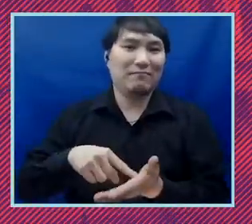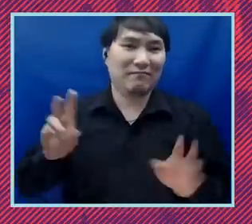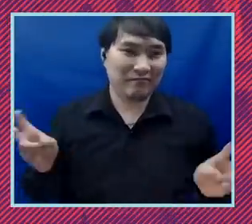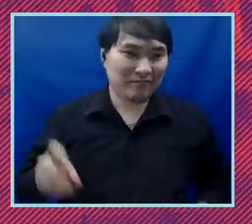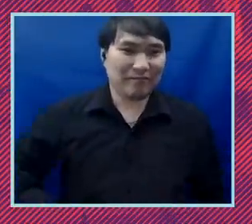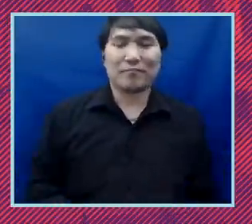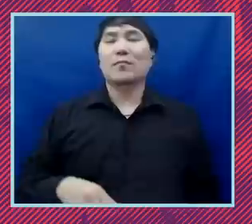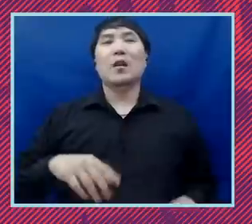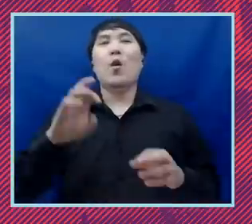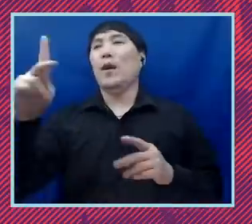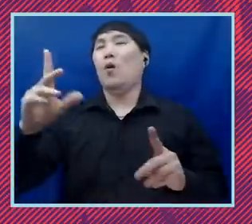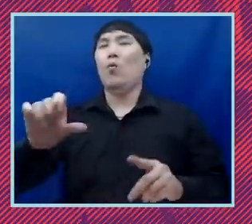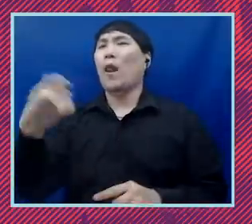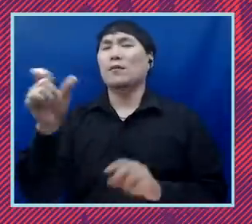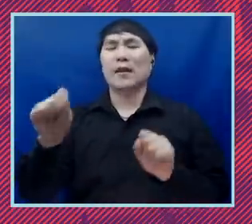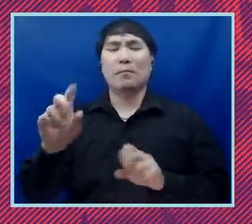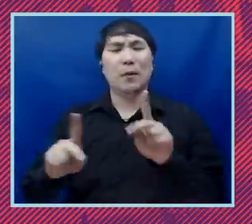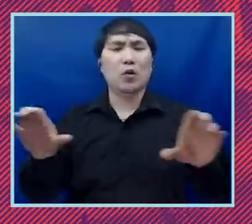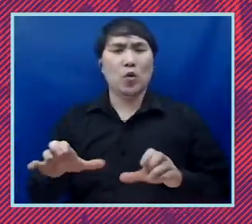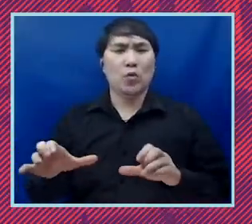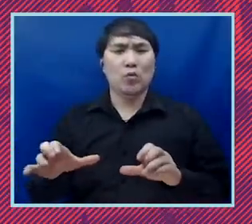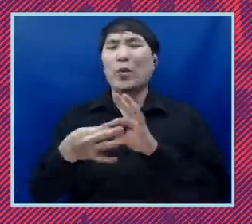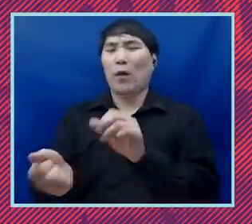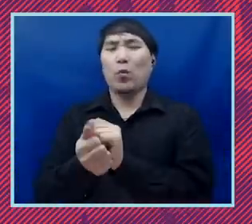so what else can people do in terms of people power what do they do to kind of